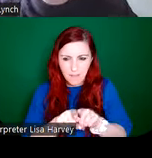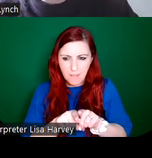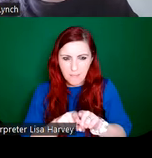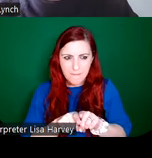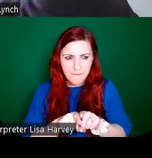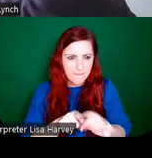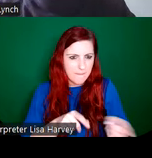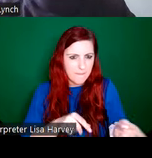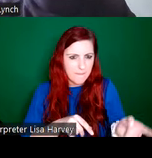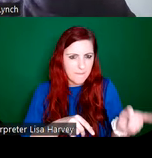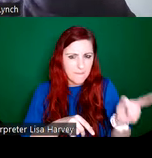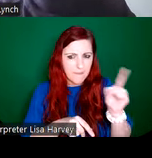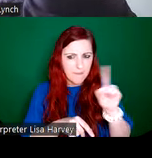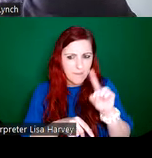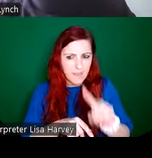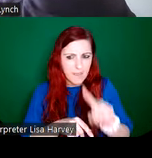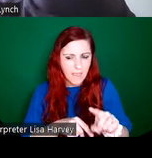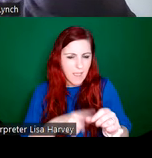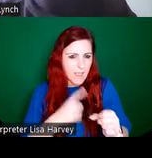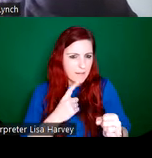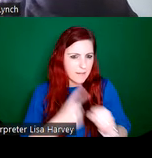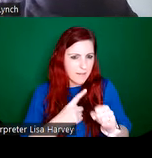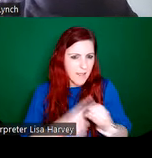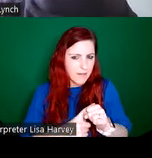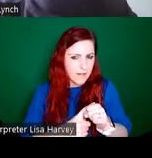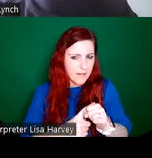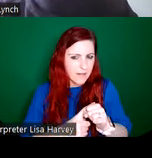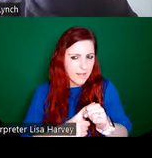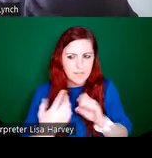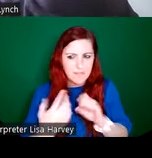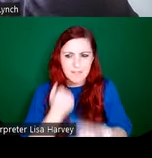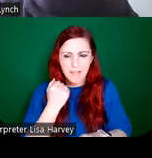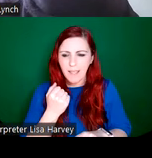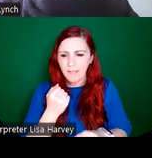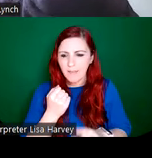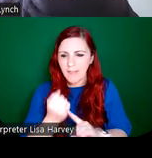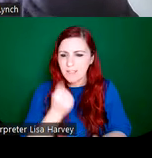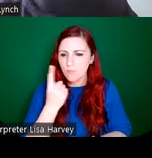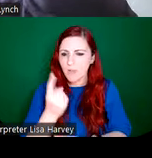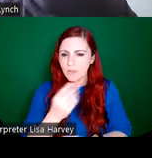Gallery. Again is takes inspiration from his sketches of different scenes and